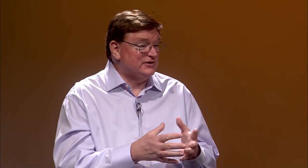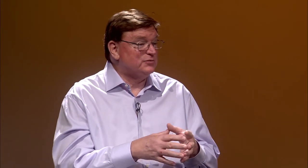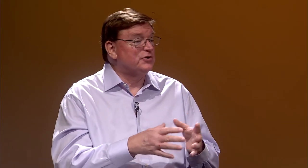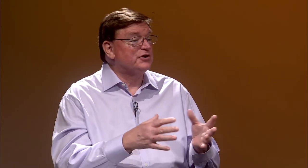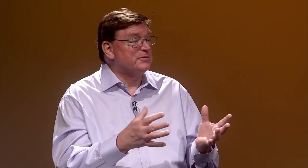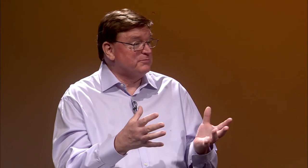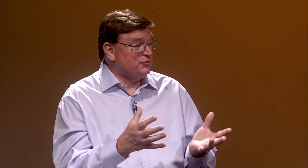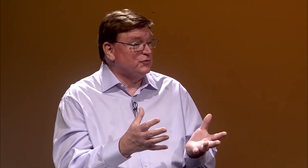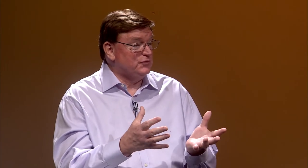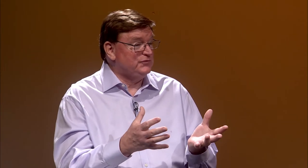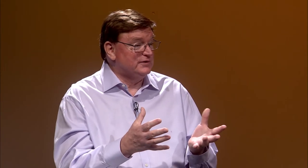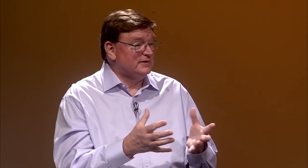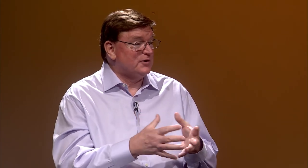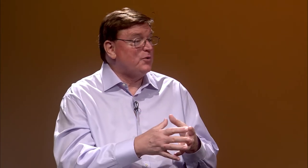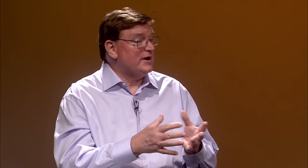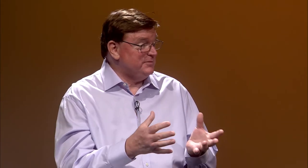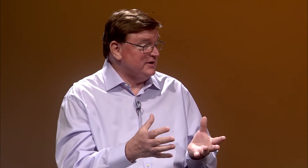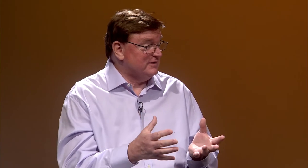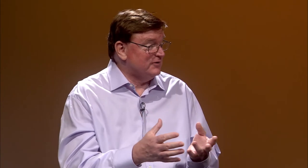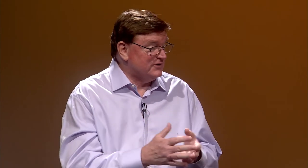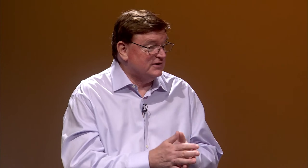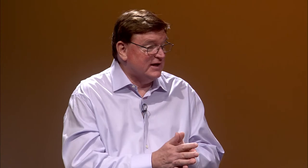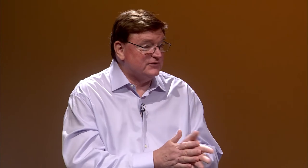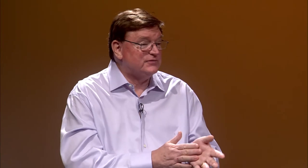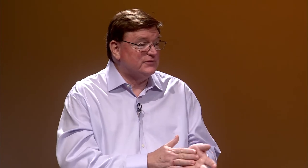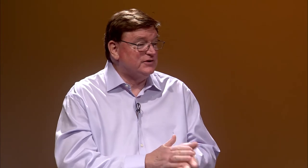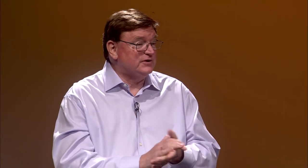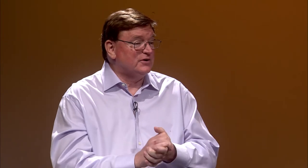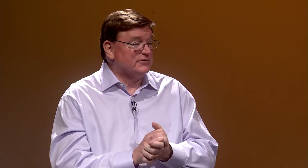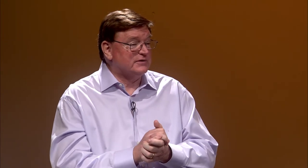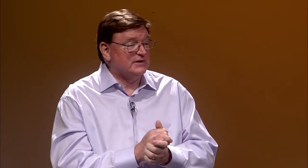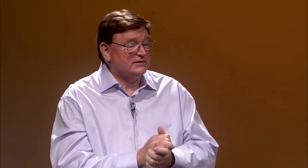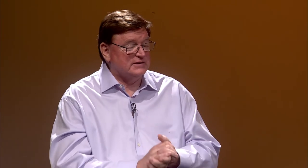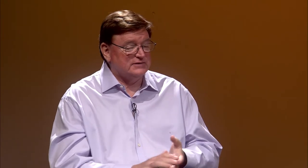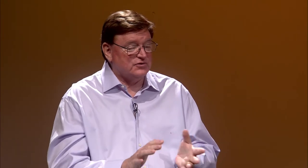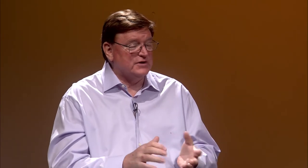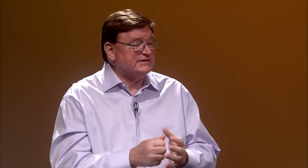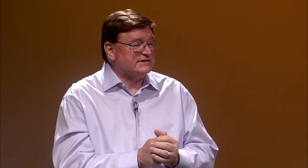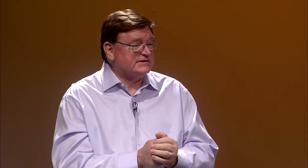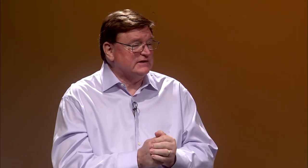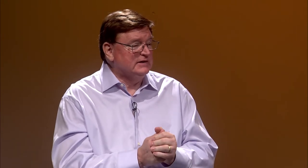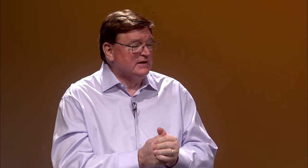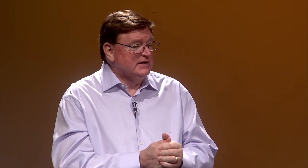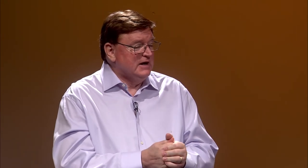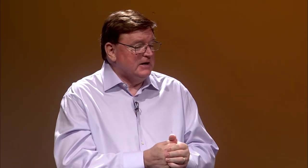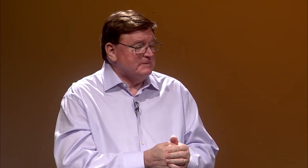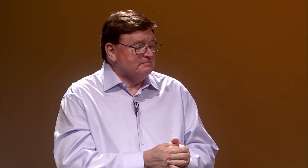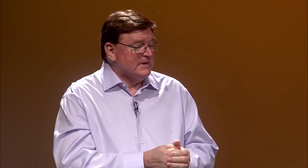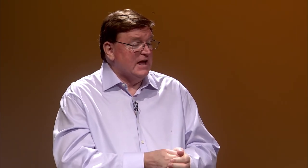has really improved quite a bit over the last 50 years, and that's great to see.